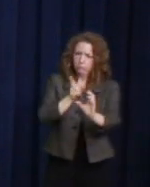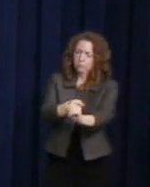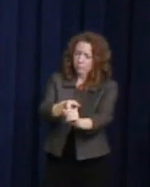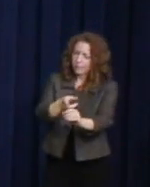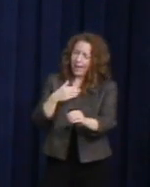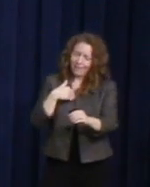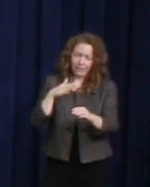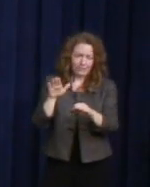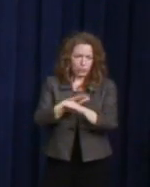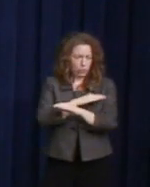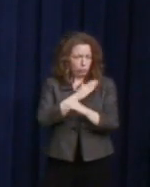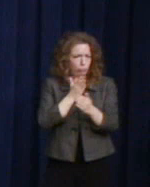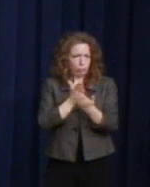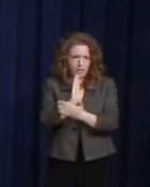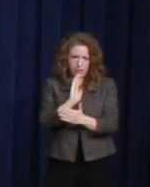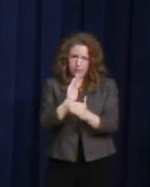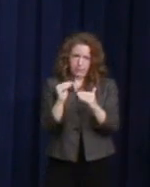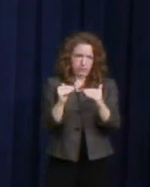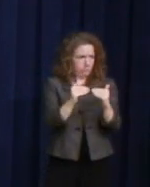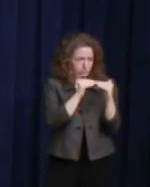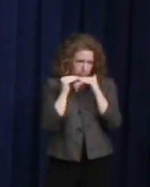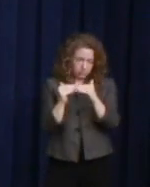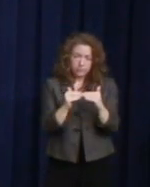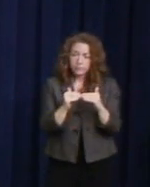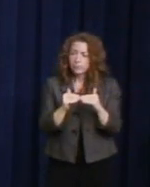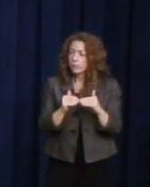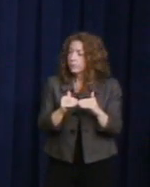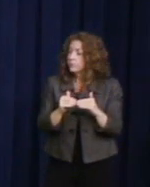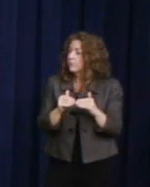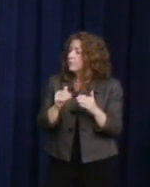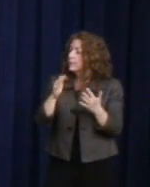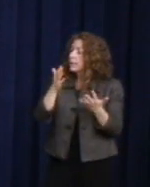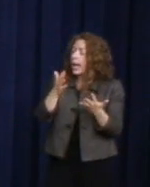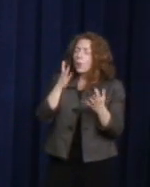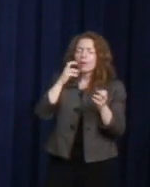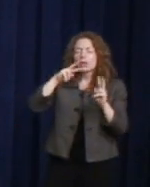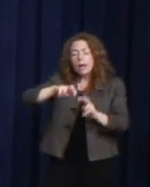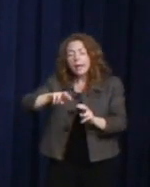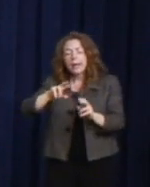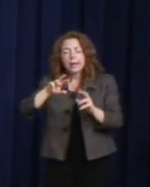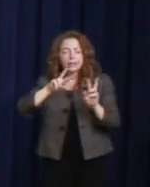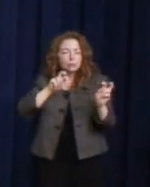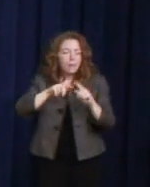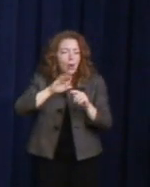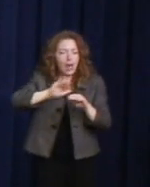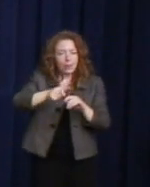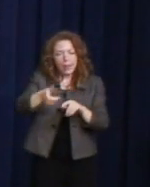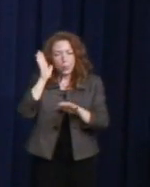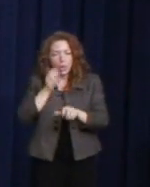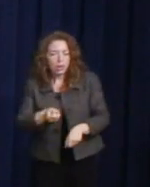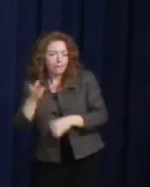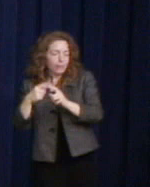And address issues about how they were discharged from the military. That work is never done.